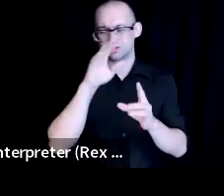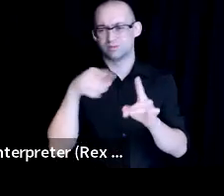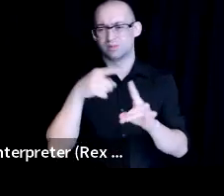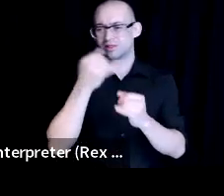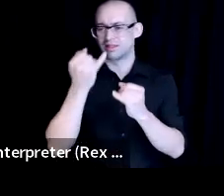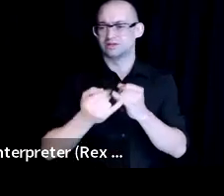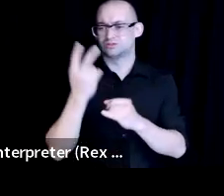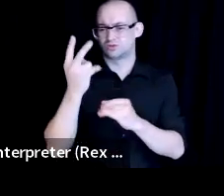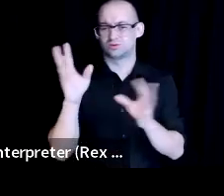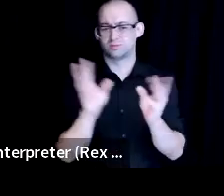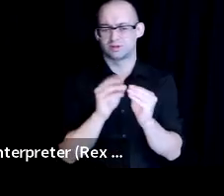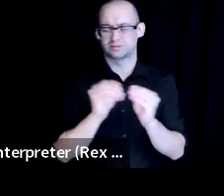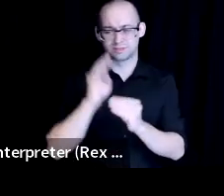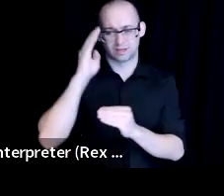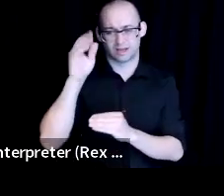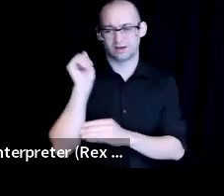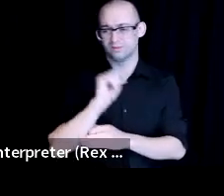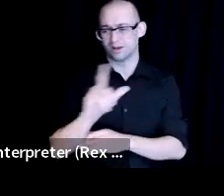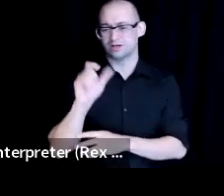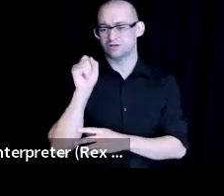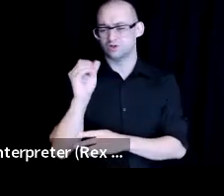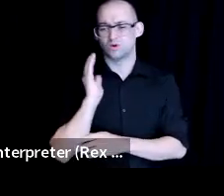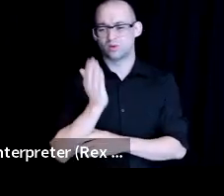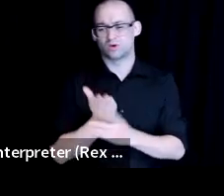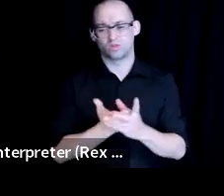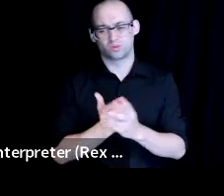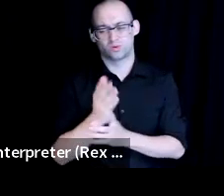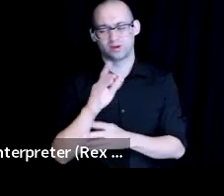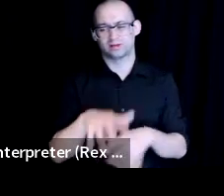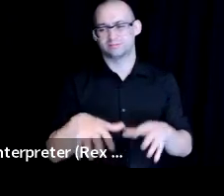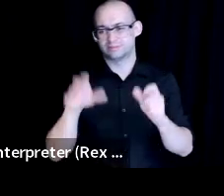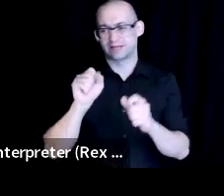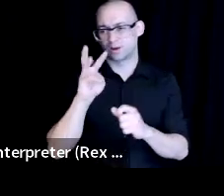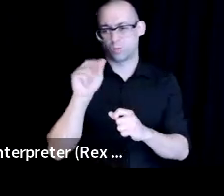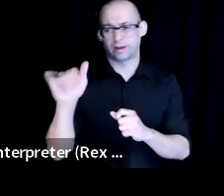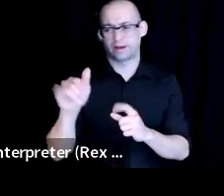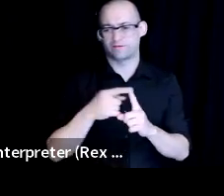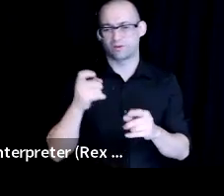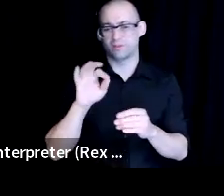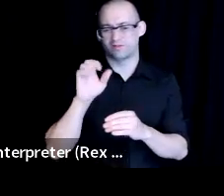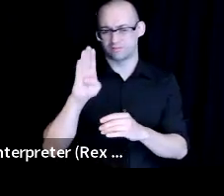Hi everyone, so we'll go through our takeaways from the February meeting first, which reward